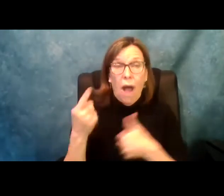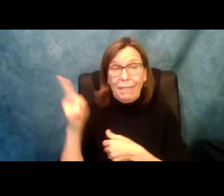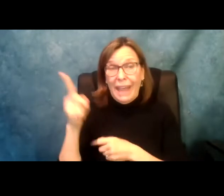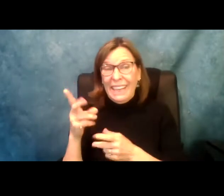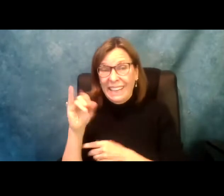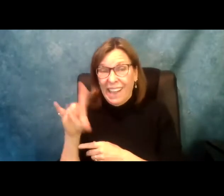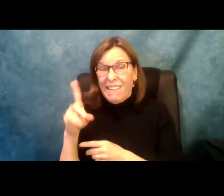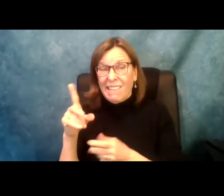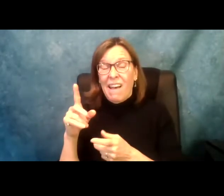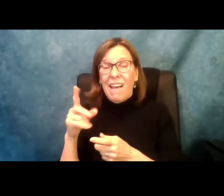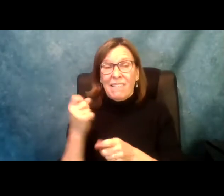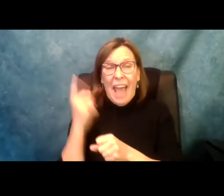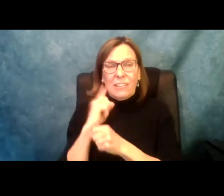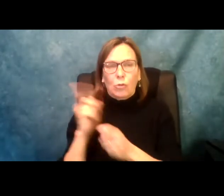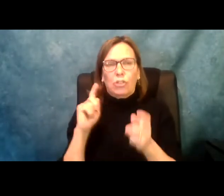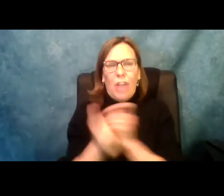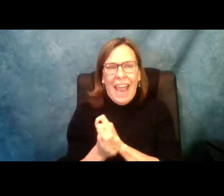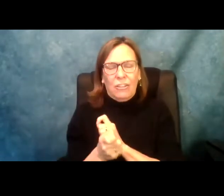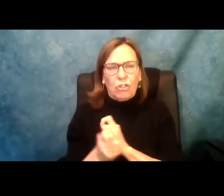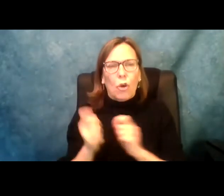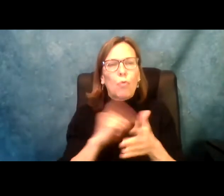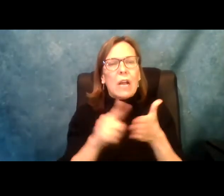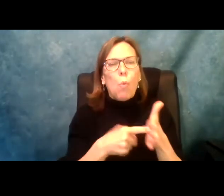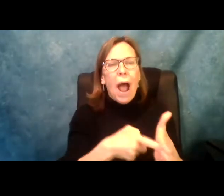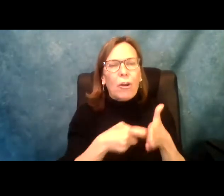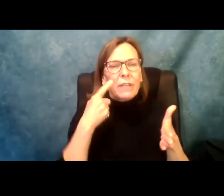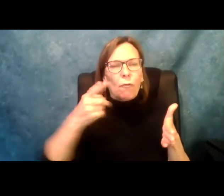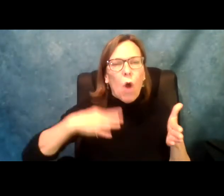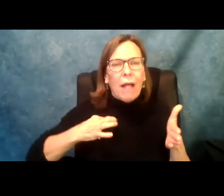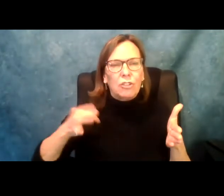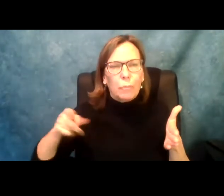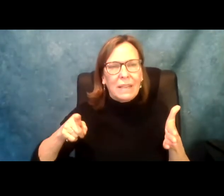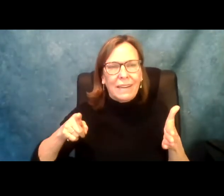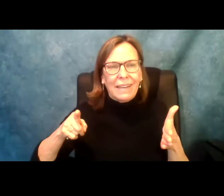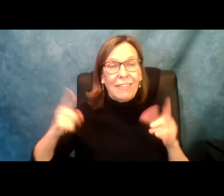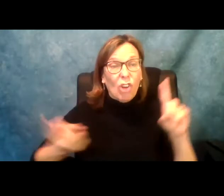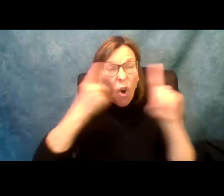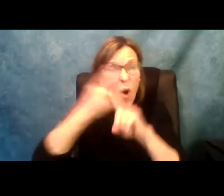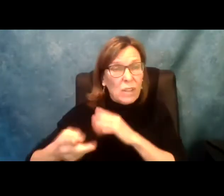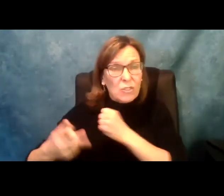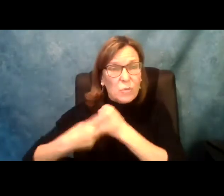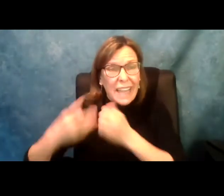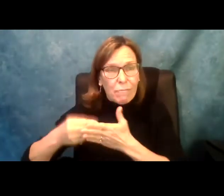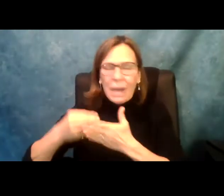departed, one of the things is to change eligibility requirements and